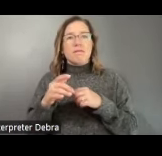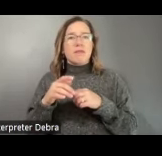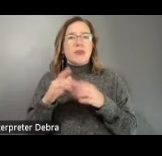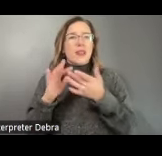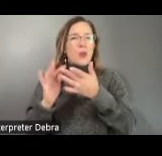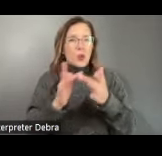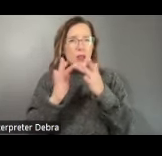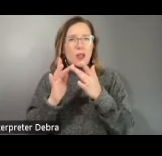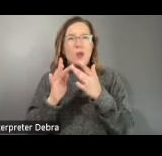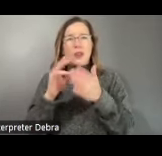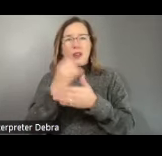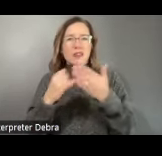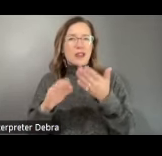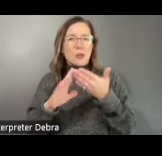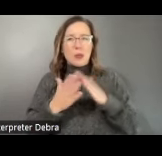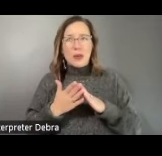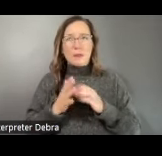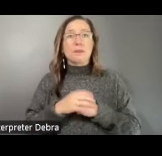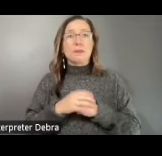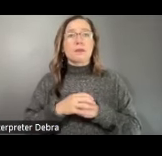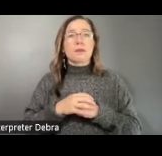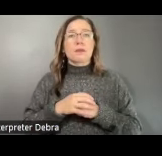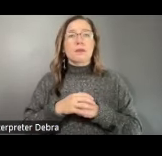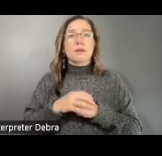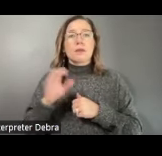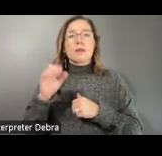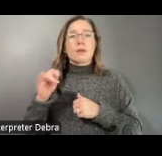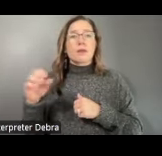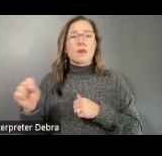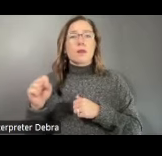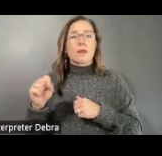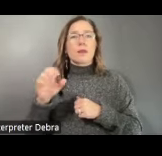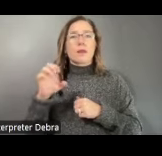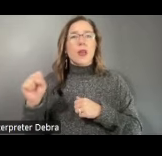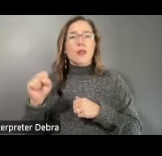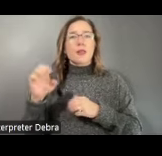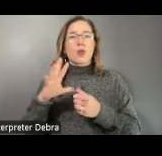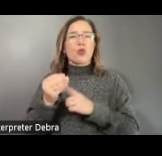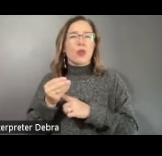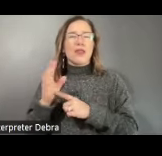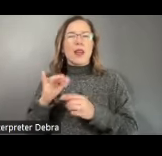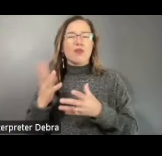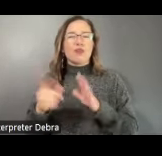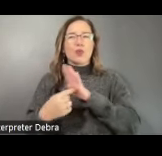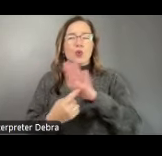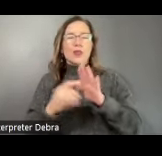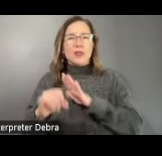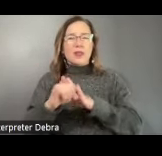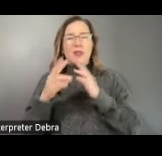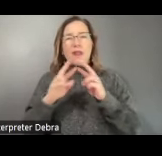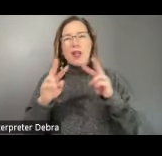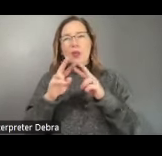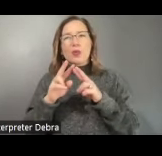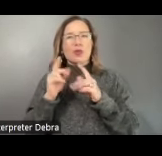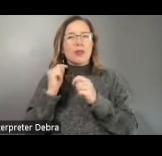artistic community. Caguas Escultura encapsulates our identity, values, traditions, and customs. It